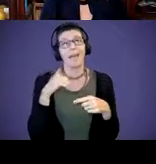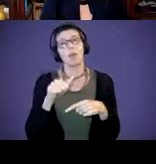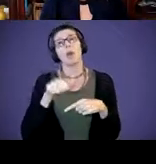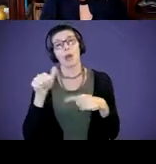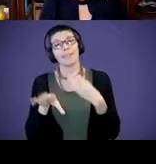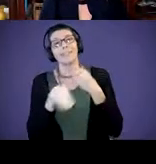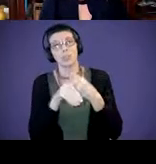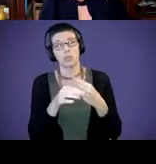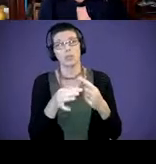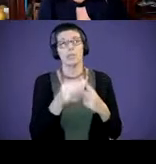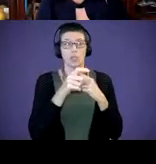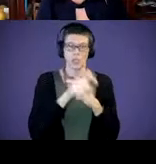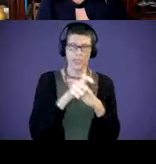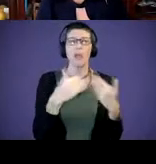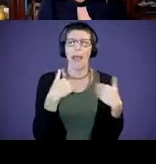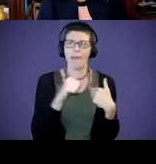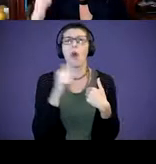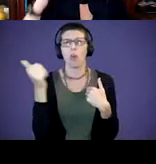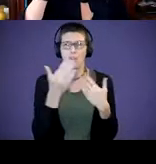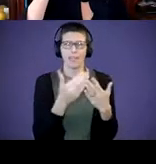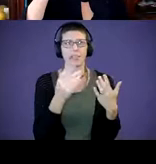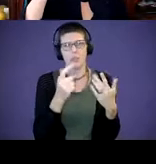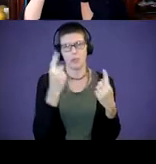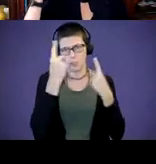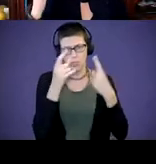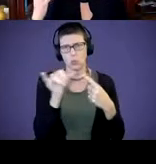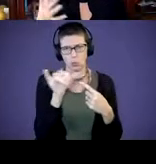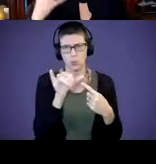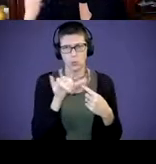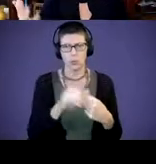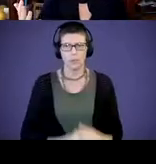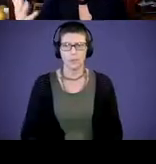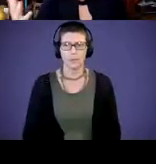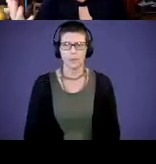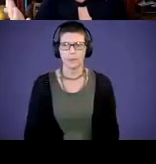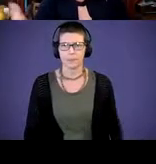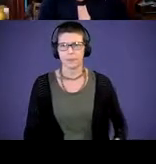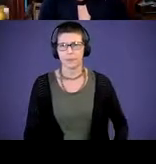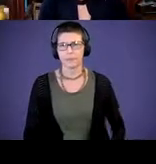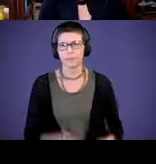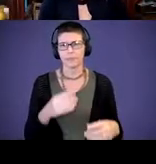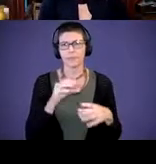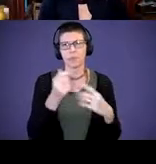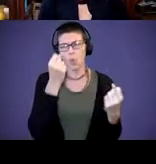needs, that there are other considerations we need to take into understanding. But